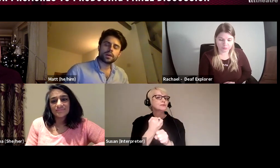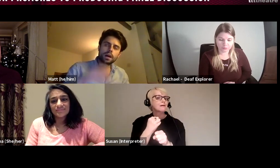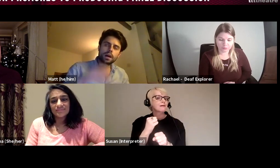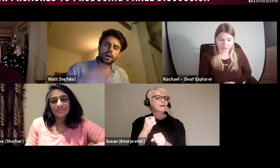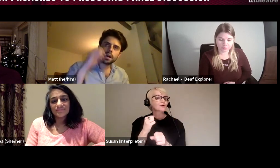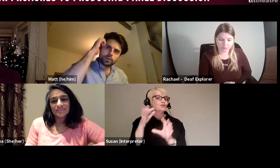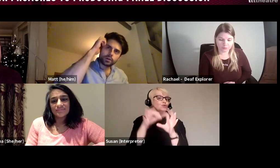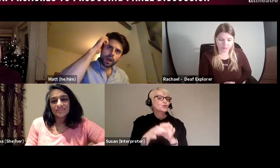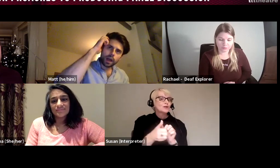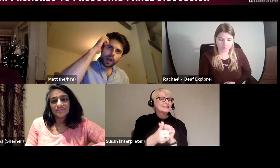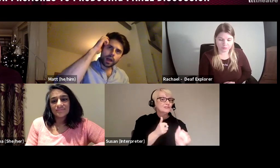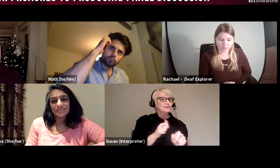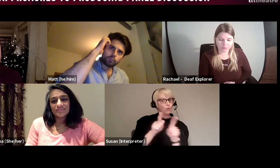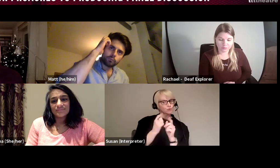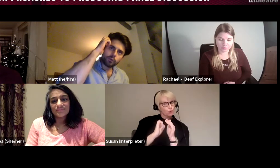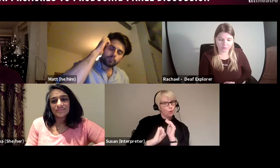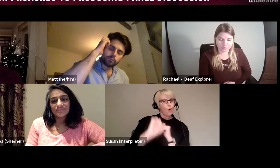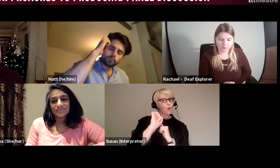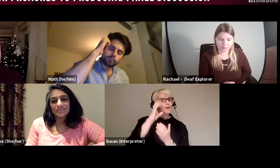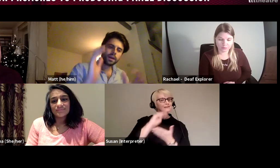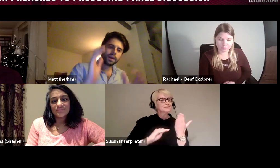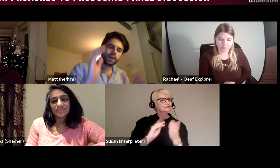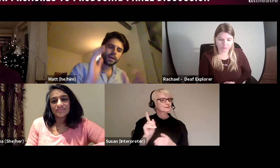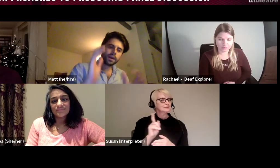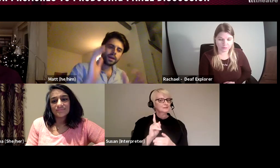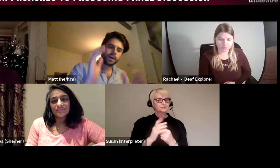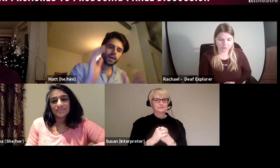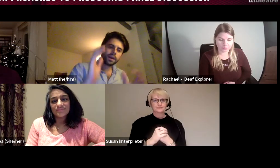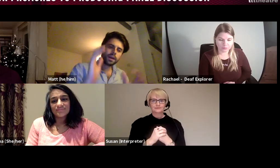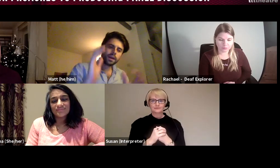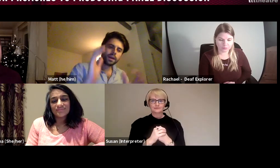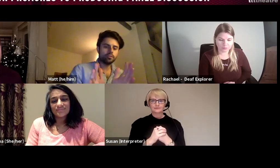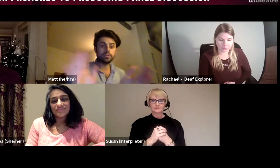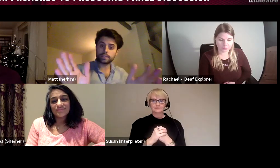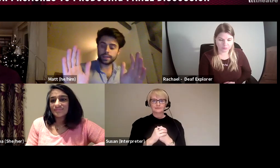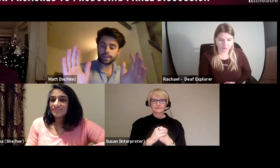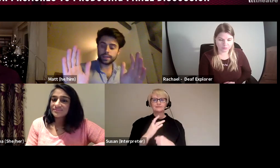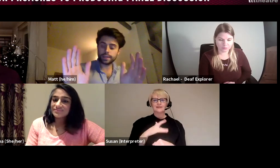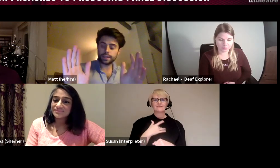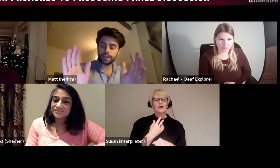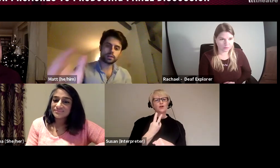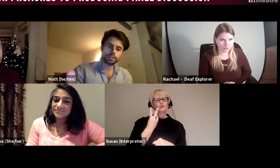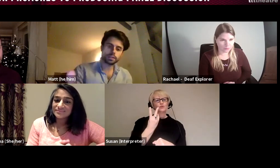For me there have all ways been 2 relatively clear paths which are quite distinct.